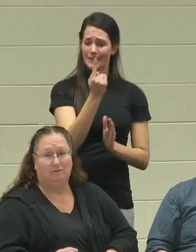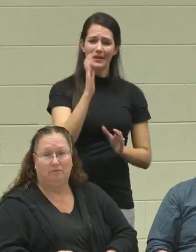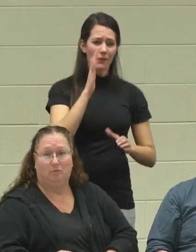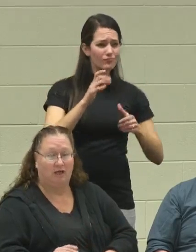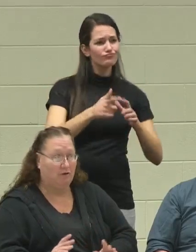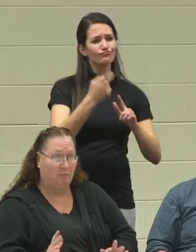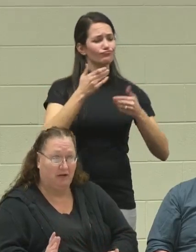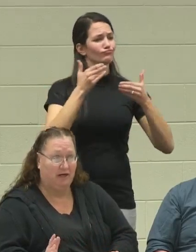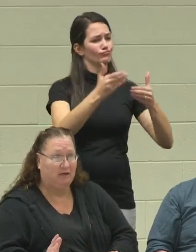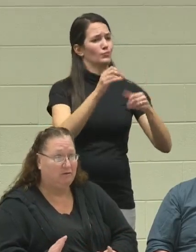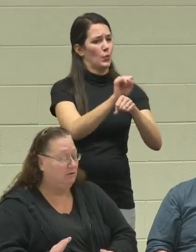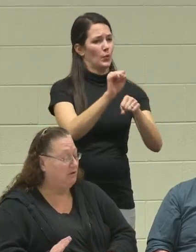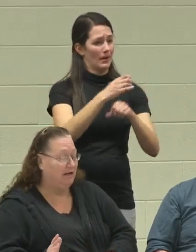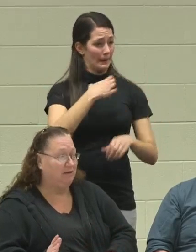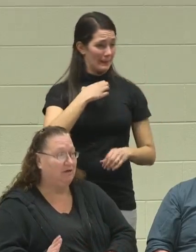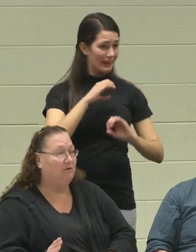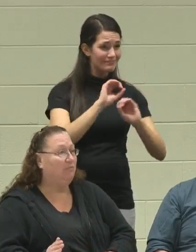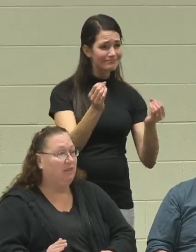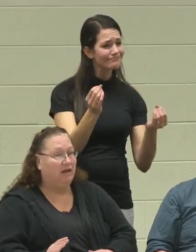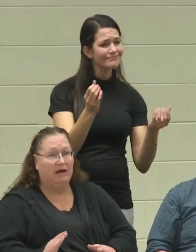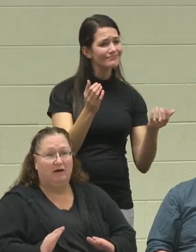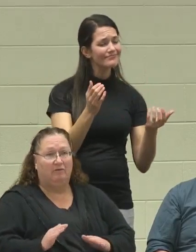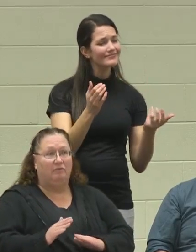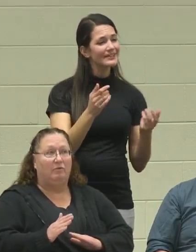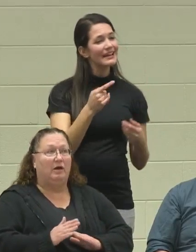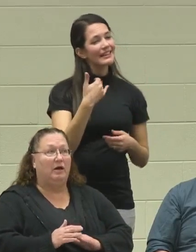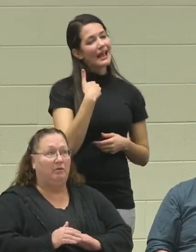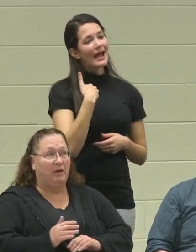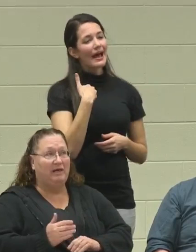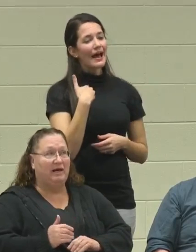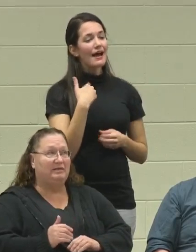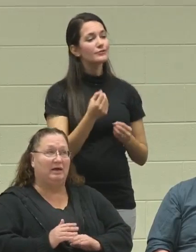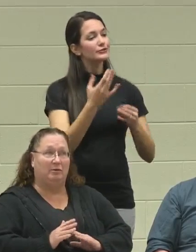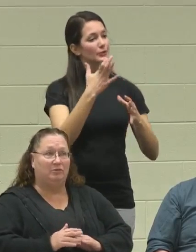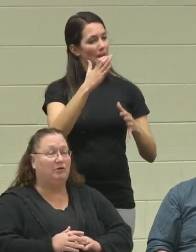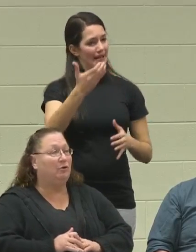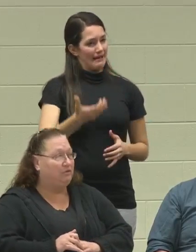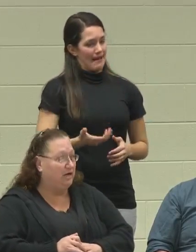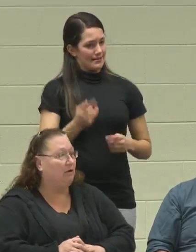without complaining or nothing. They have many guests, who come to their hotel